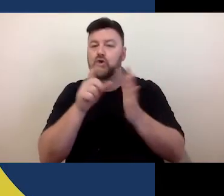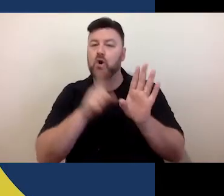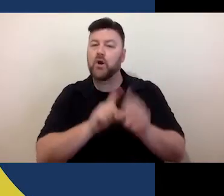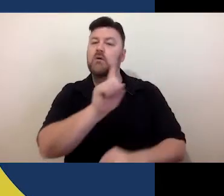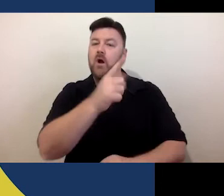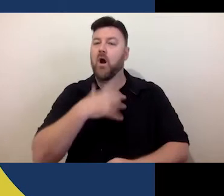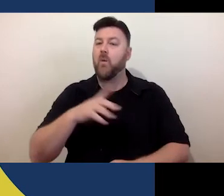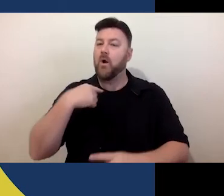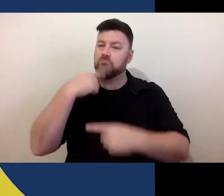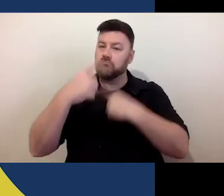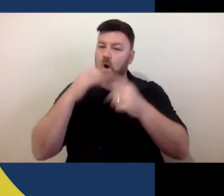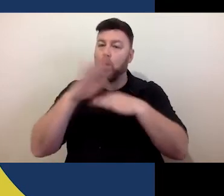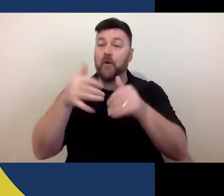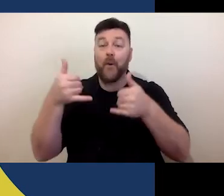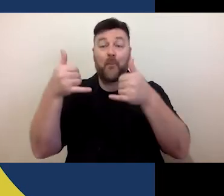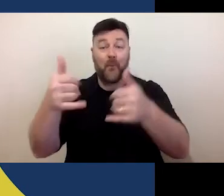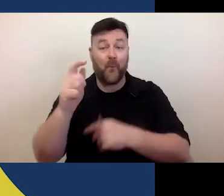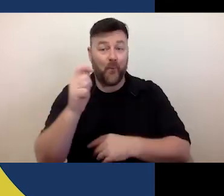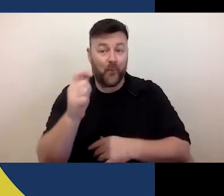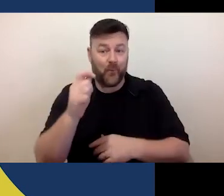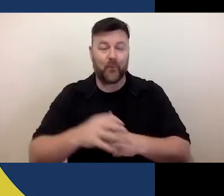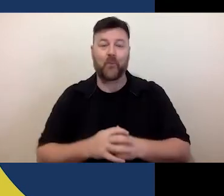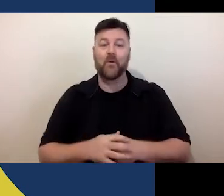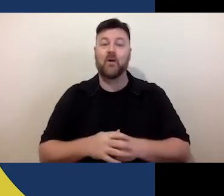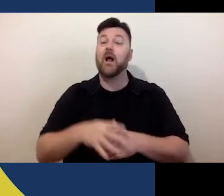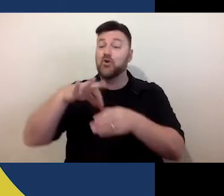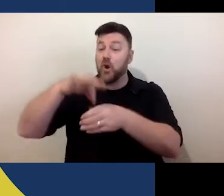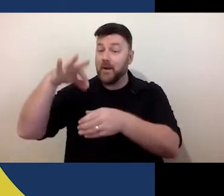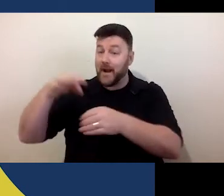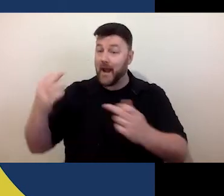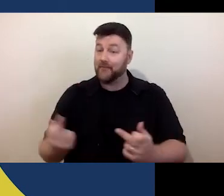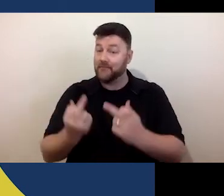the Arts. These opened for nominations last Friday, and are